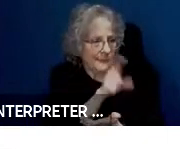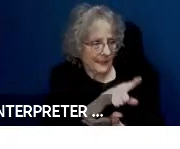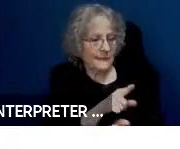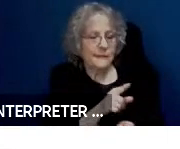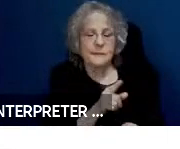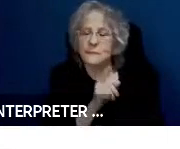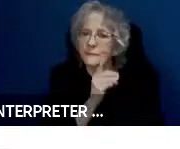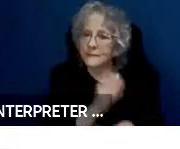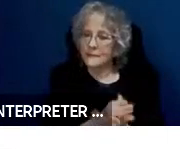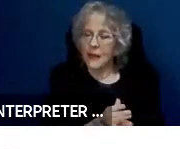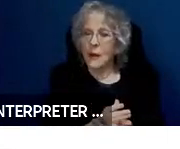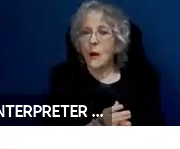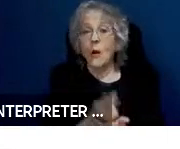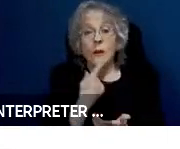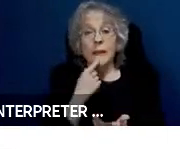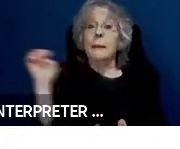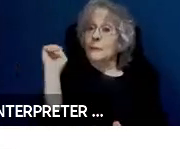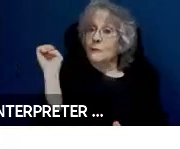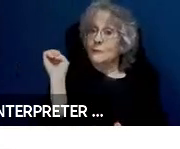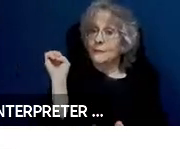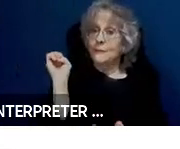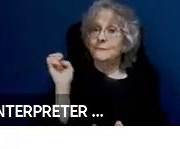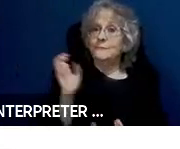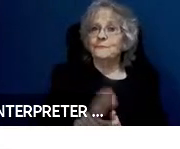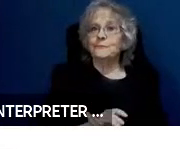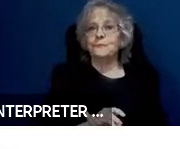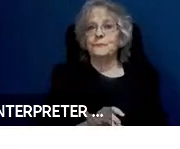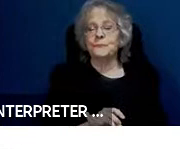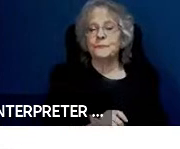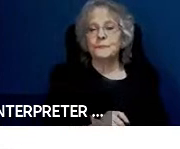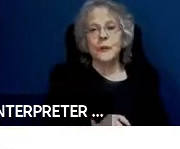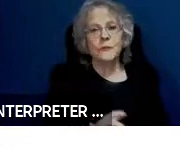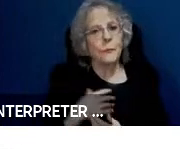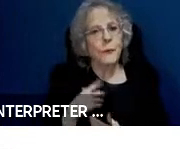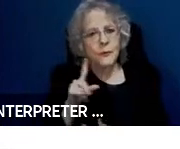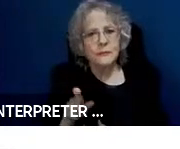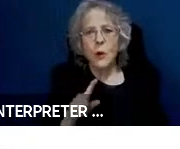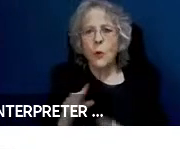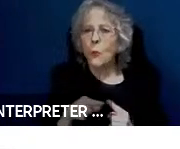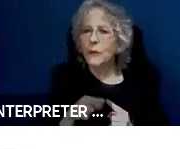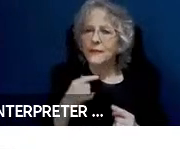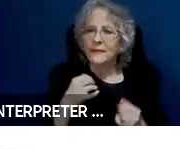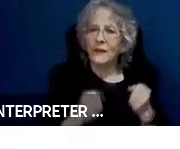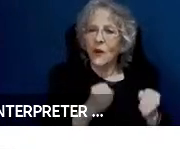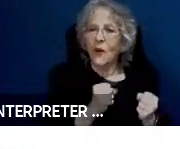My short question today is when does a car become a phone? Next slide, please.